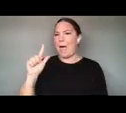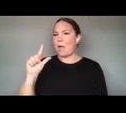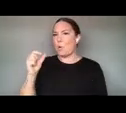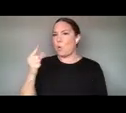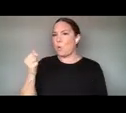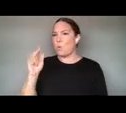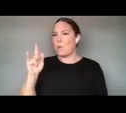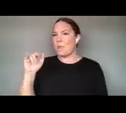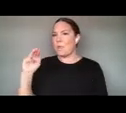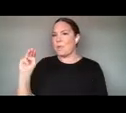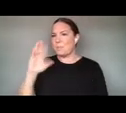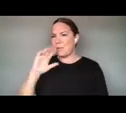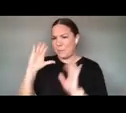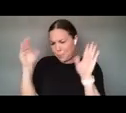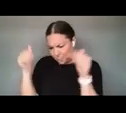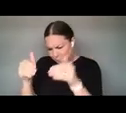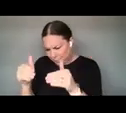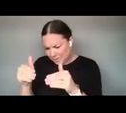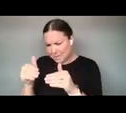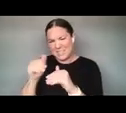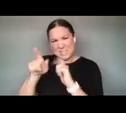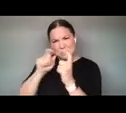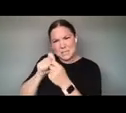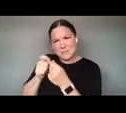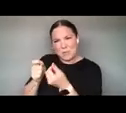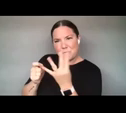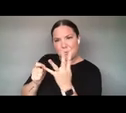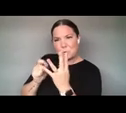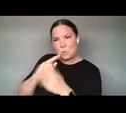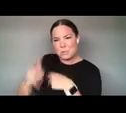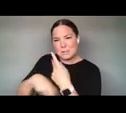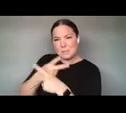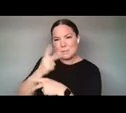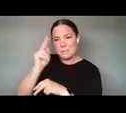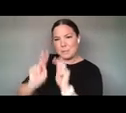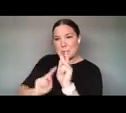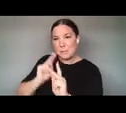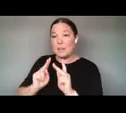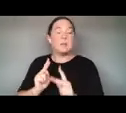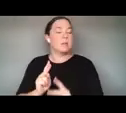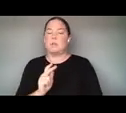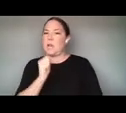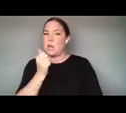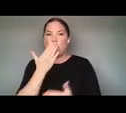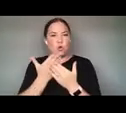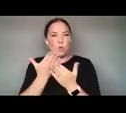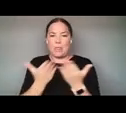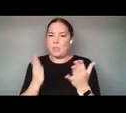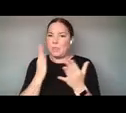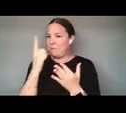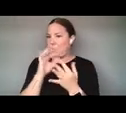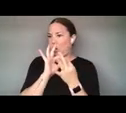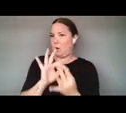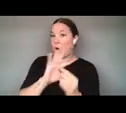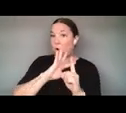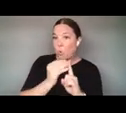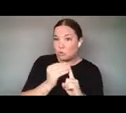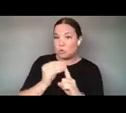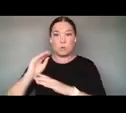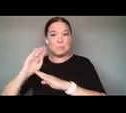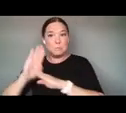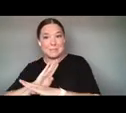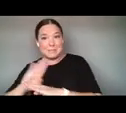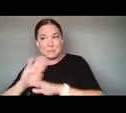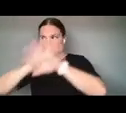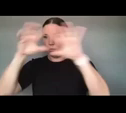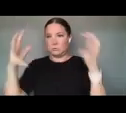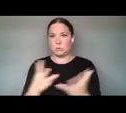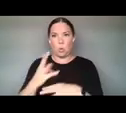ON JUST A FEW TYPES OF PEOPLE, NOT A GOOD THING FOR CULTURE BUSINESS, THE WORLD. SO